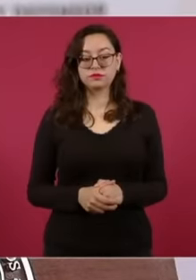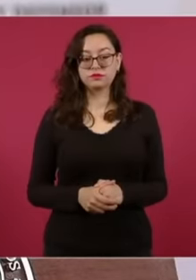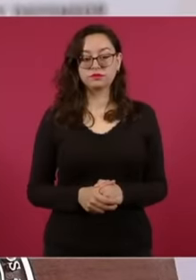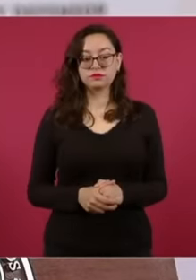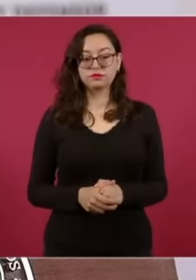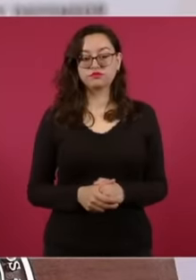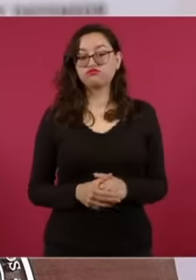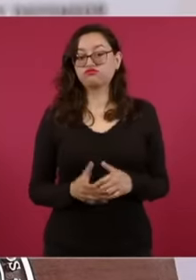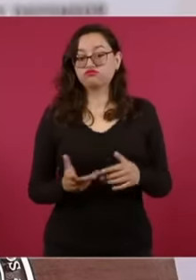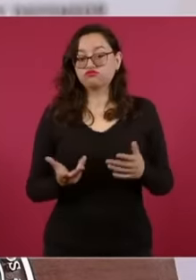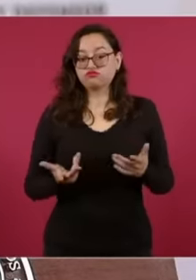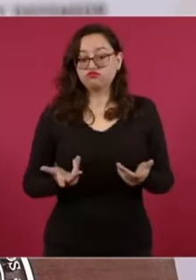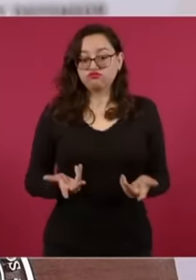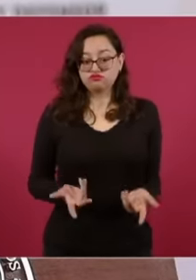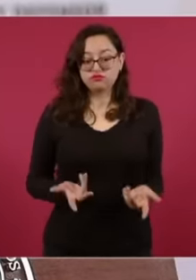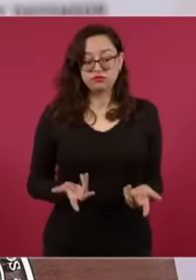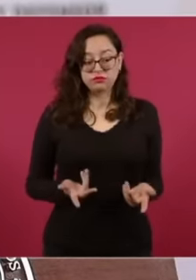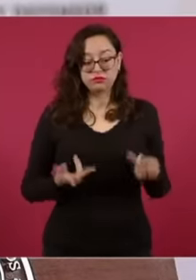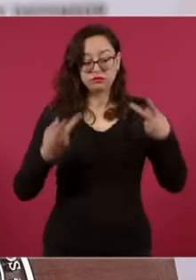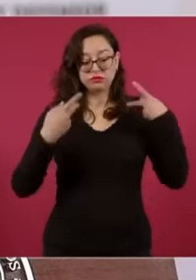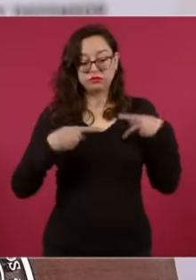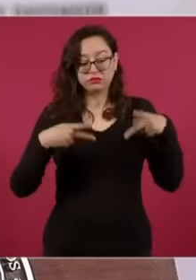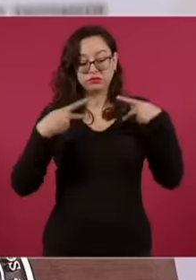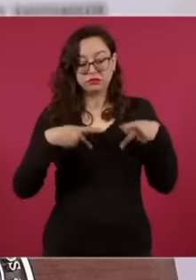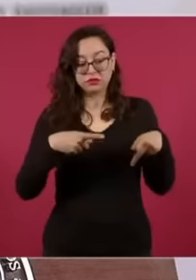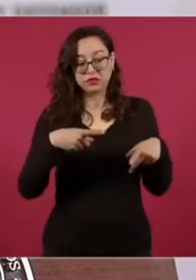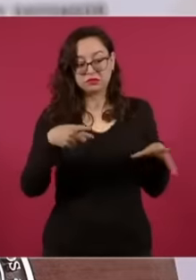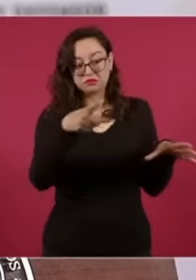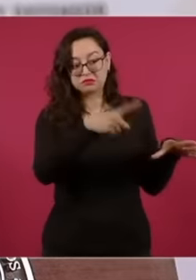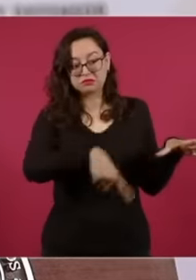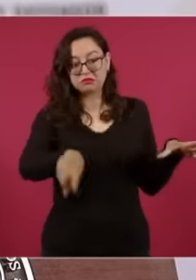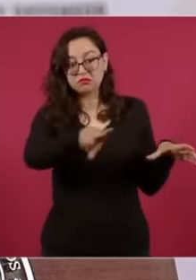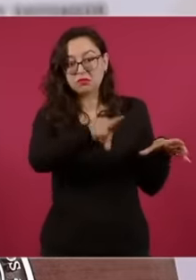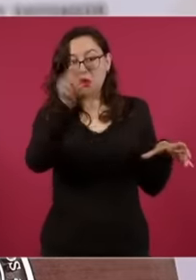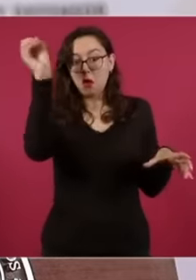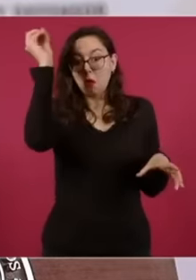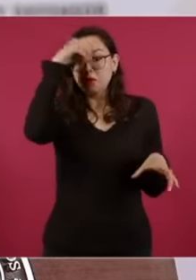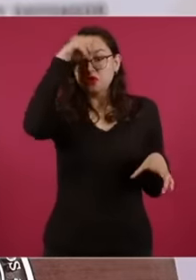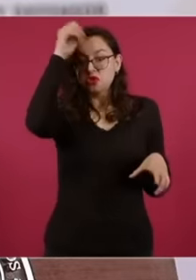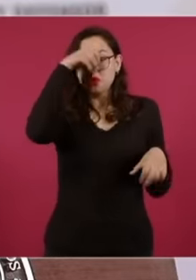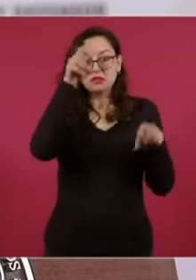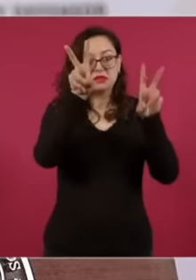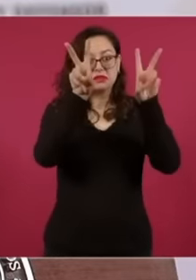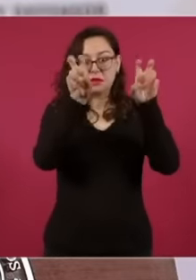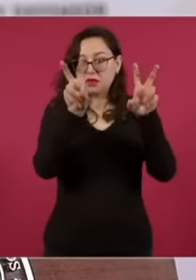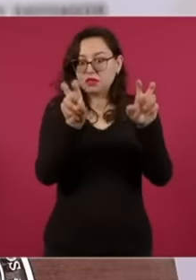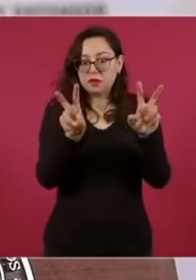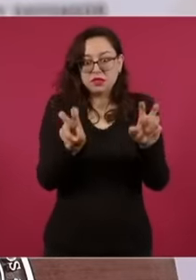they already know that if they are not experts in one thing they are experts in another and now the issue is all